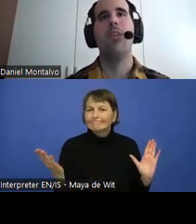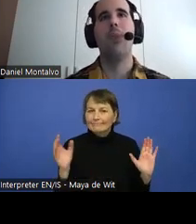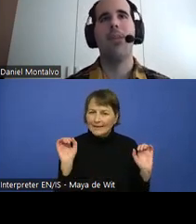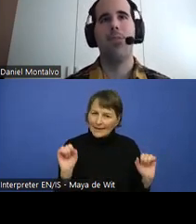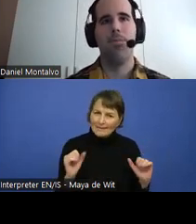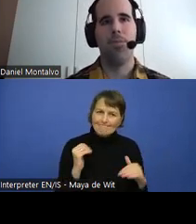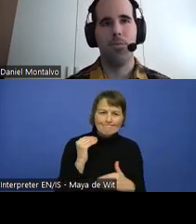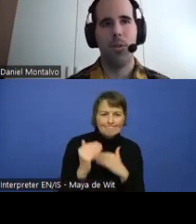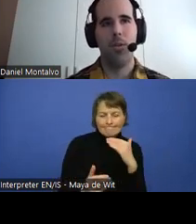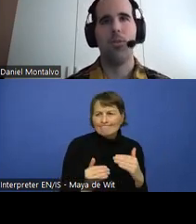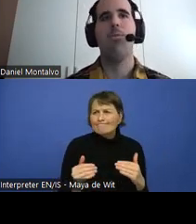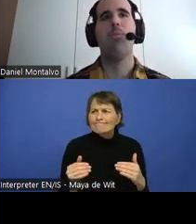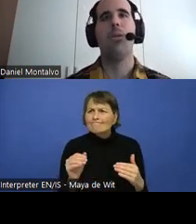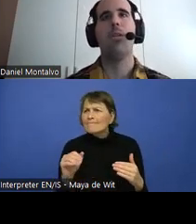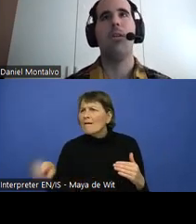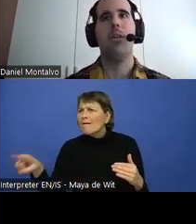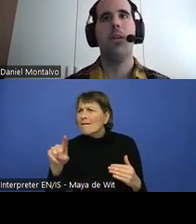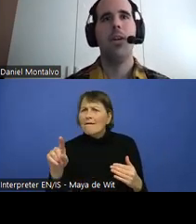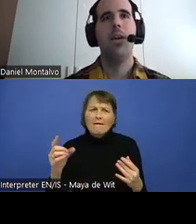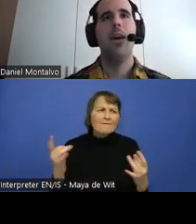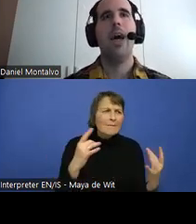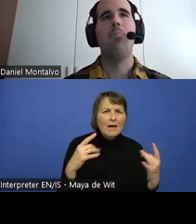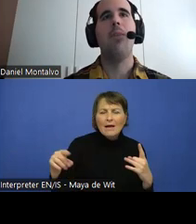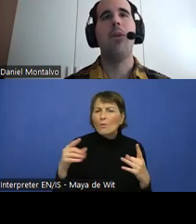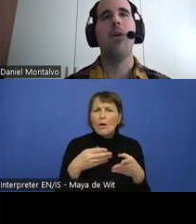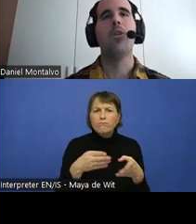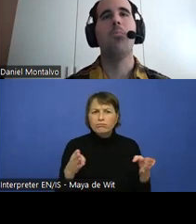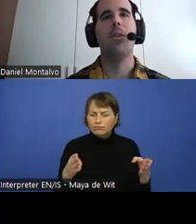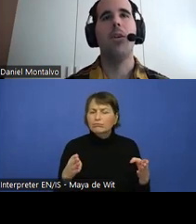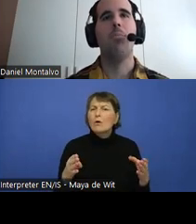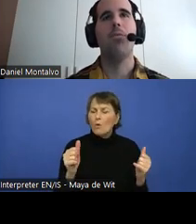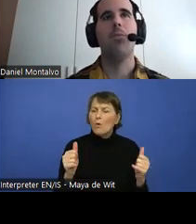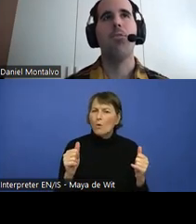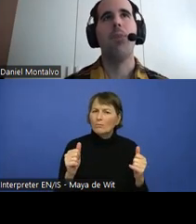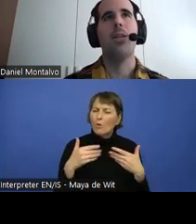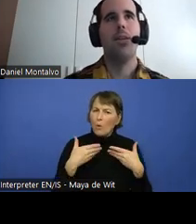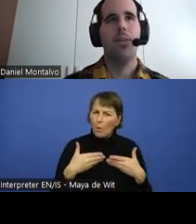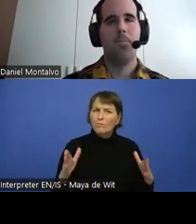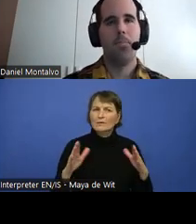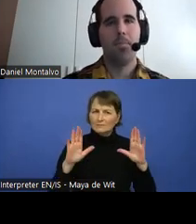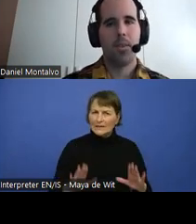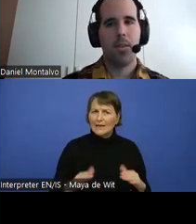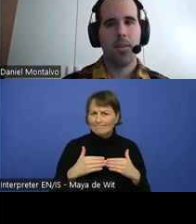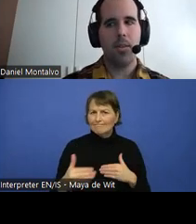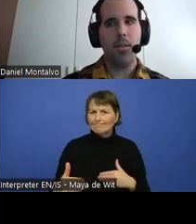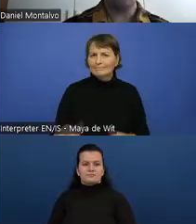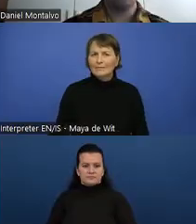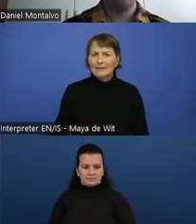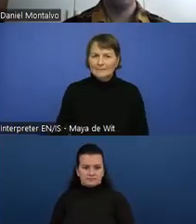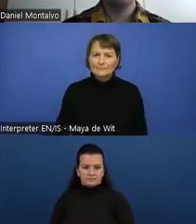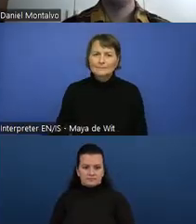Process feedback from students and always be open for improvement.